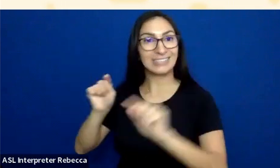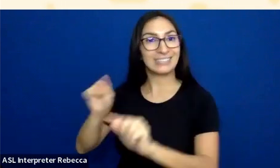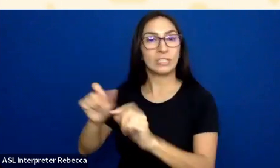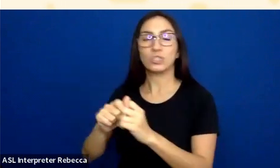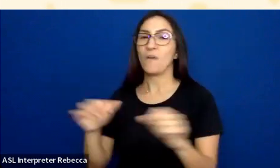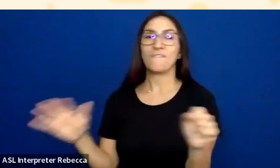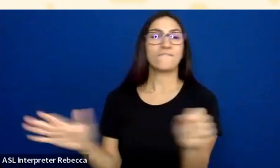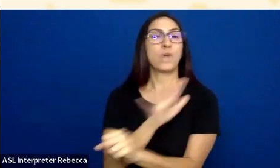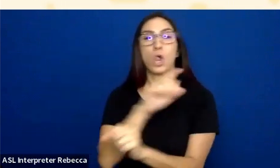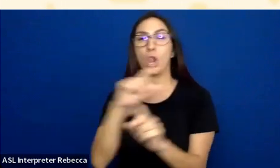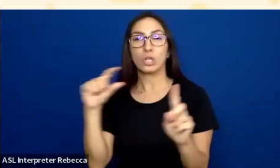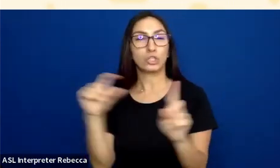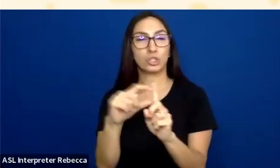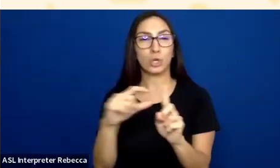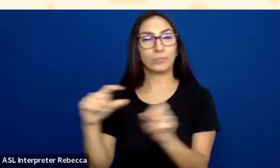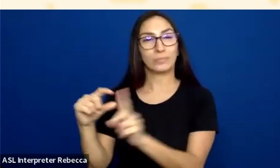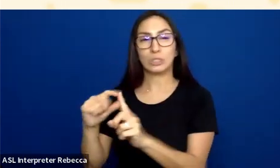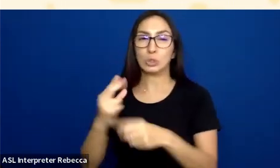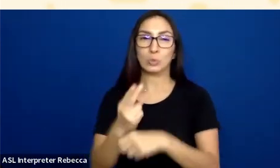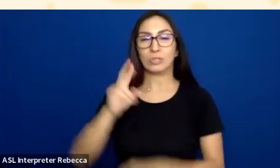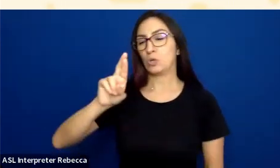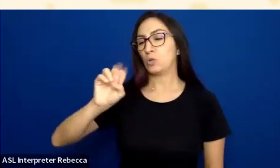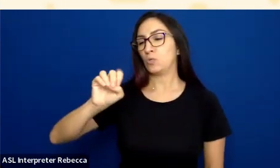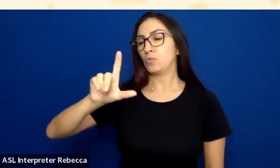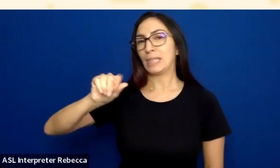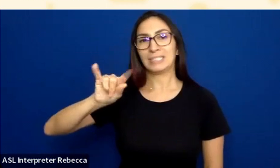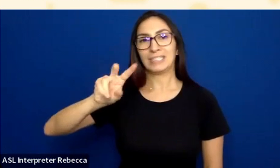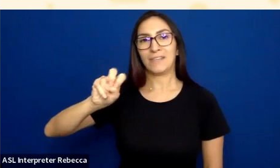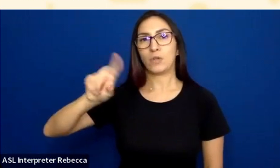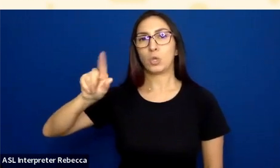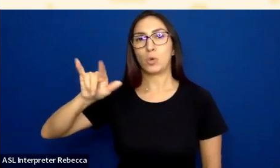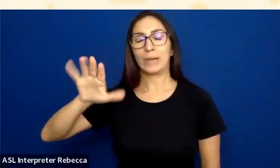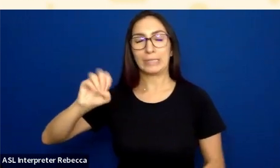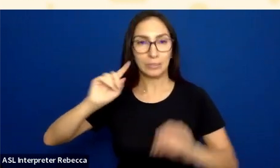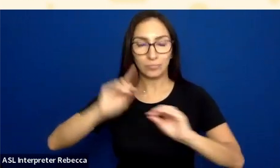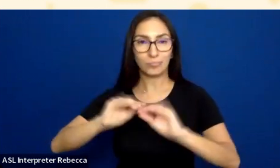is Relative Luminance Contrast. So what does that mean? What it means is, the way our screens work,